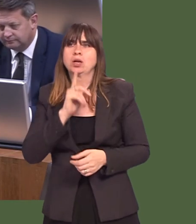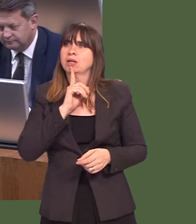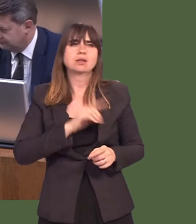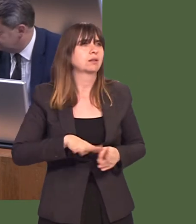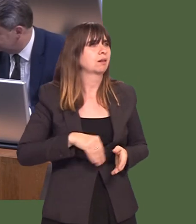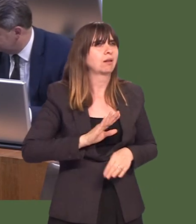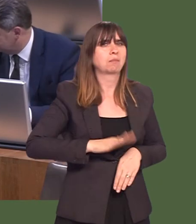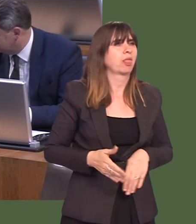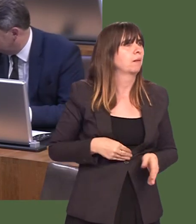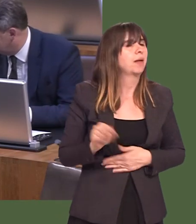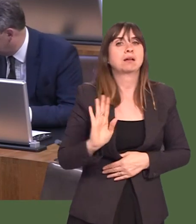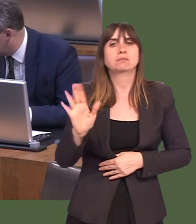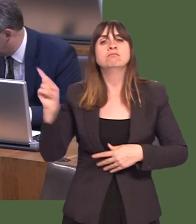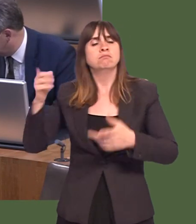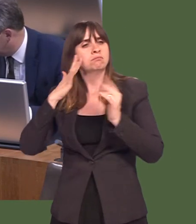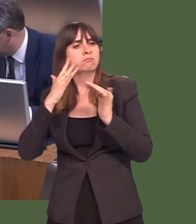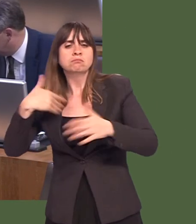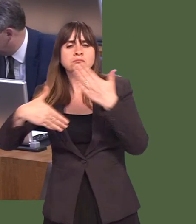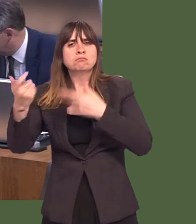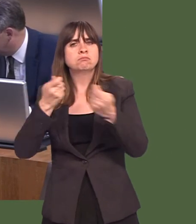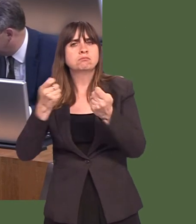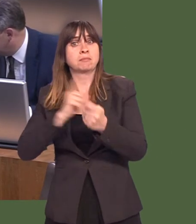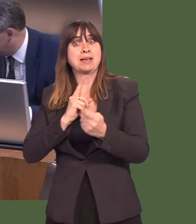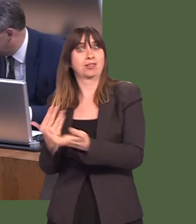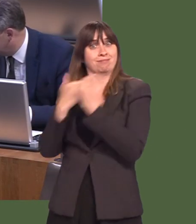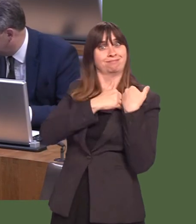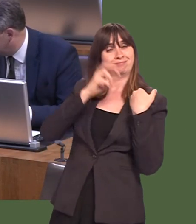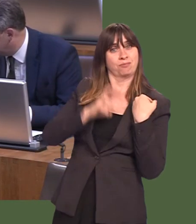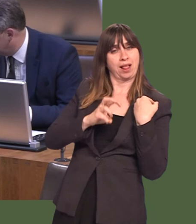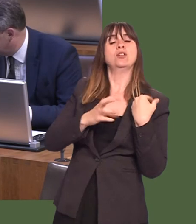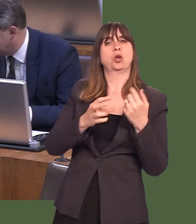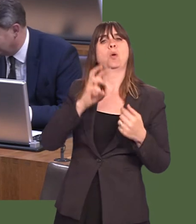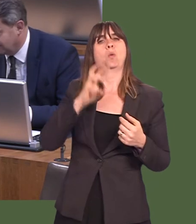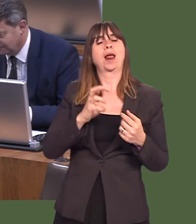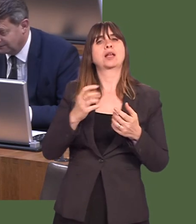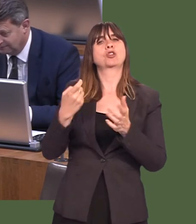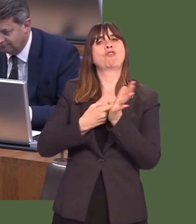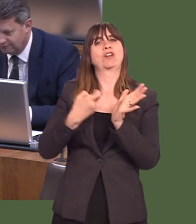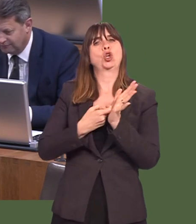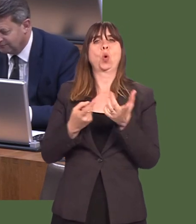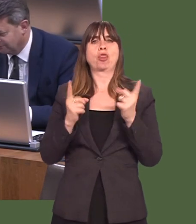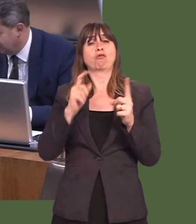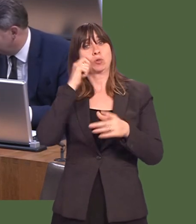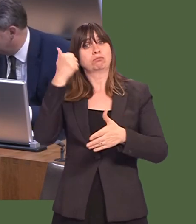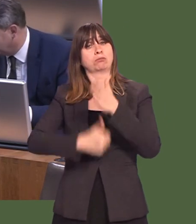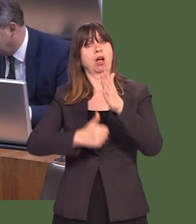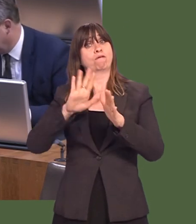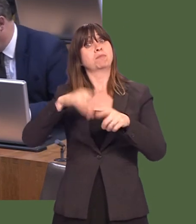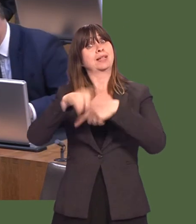Weíre confident that when the time comes next year, the Welsh Revenue Authority will be in place and ready to start its work.